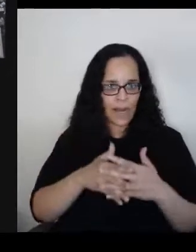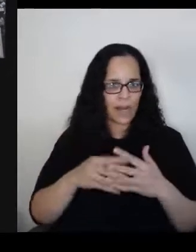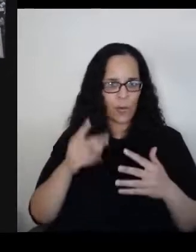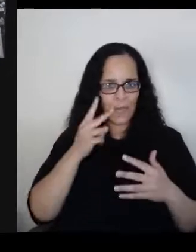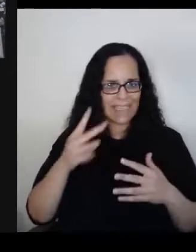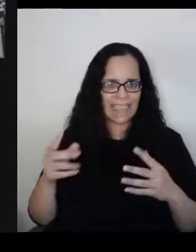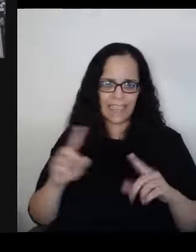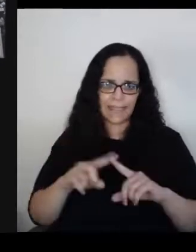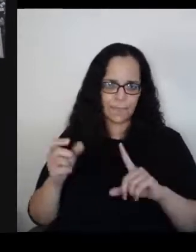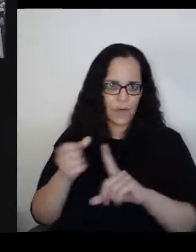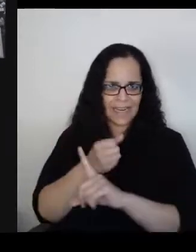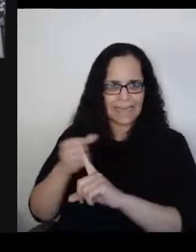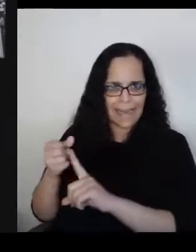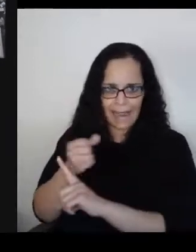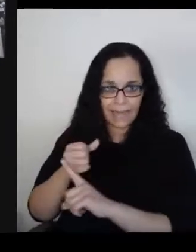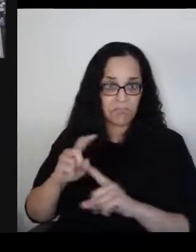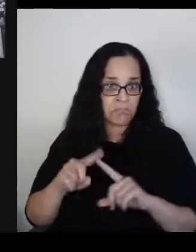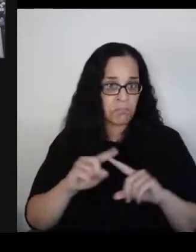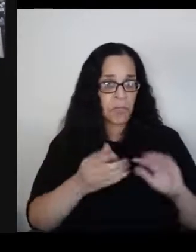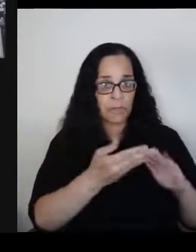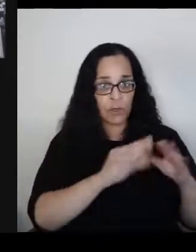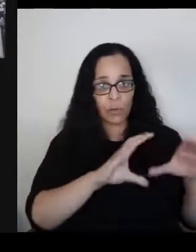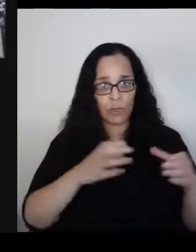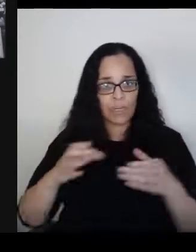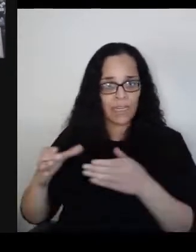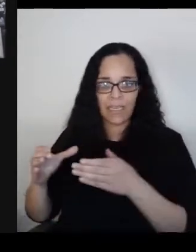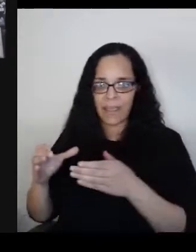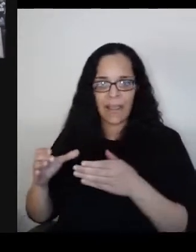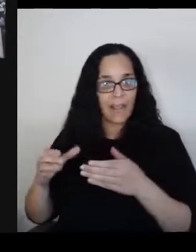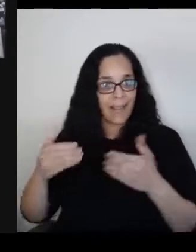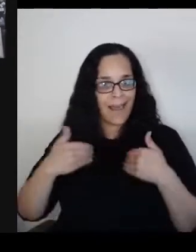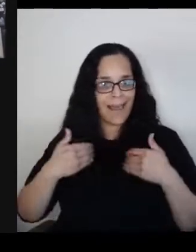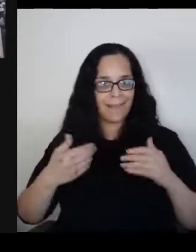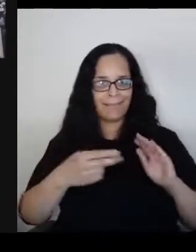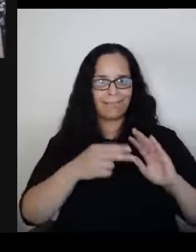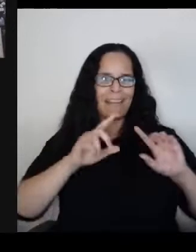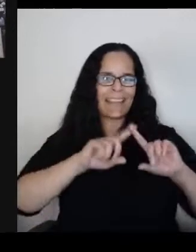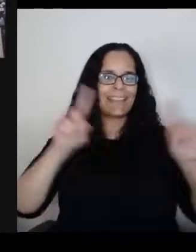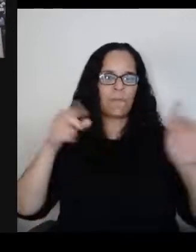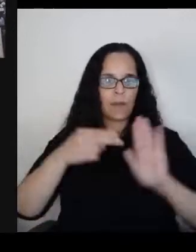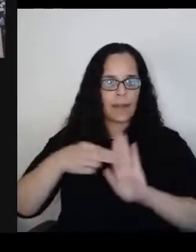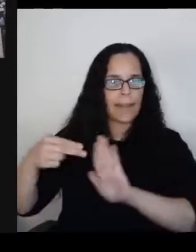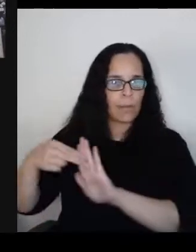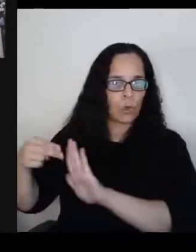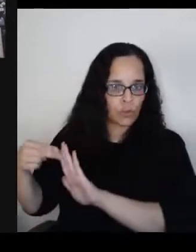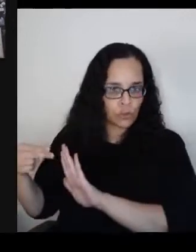and for that matter, against the very foundations of our democracy and just as then,